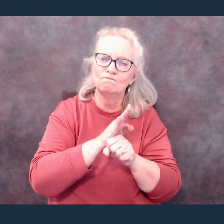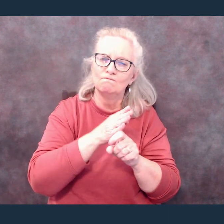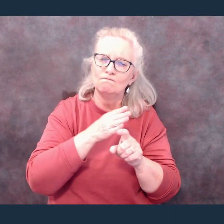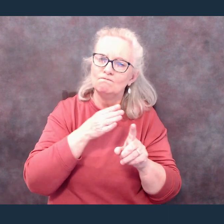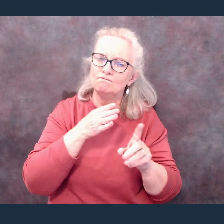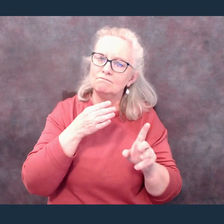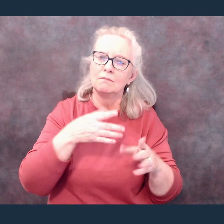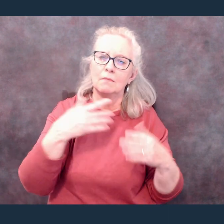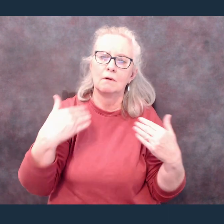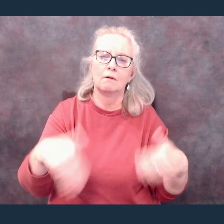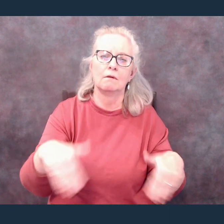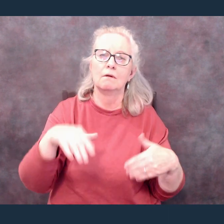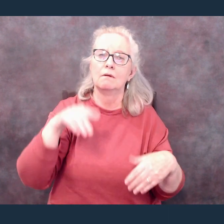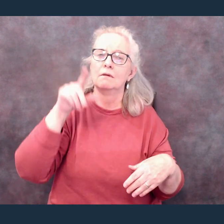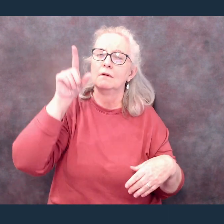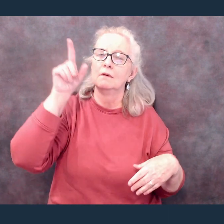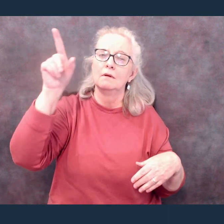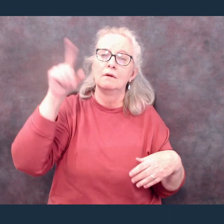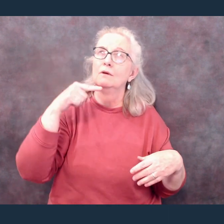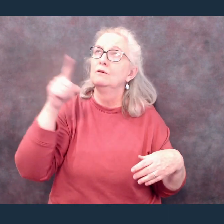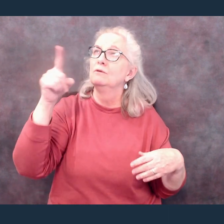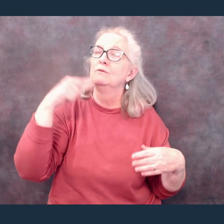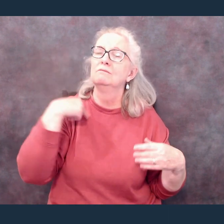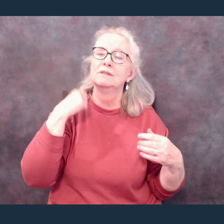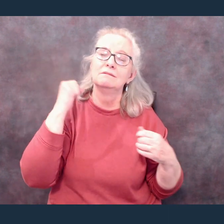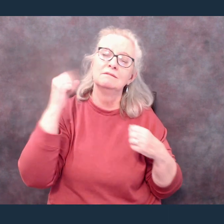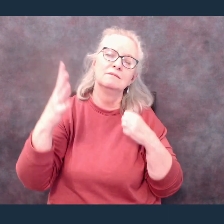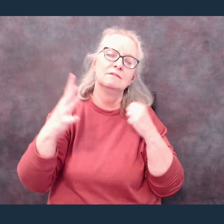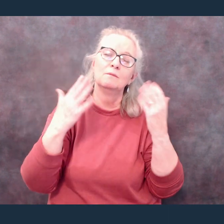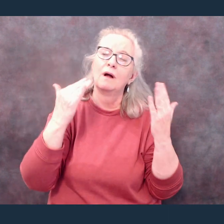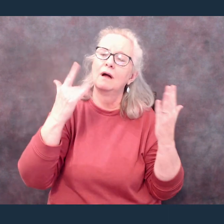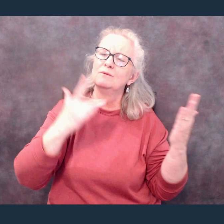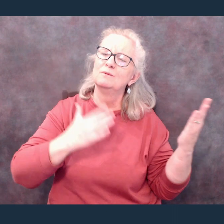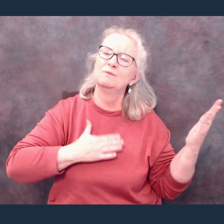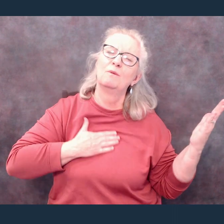You are joy, You are joy You're the reason that I sing